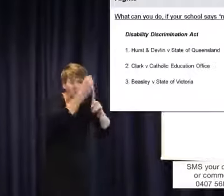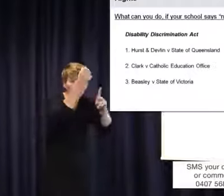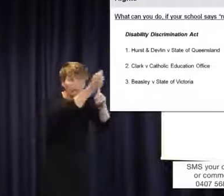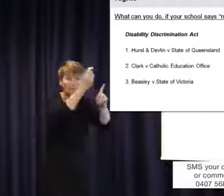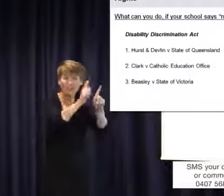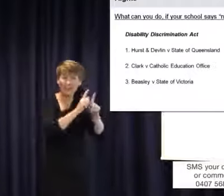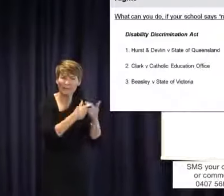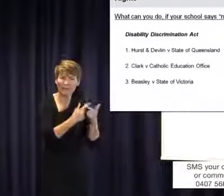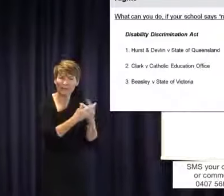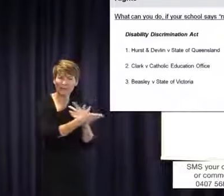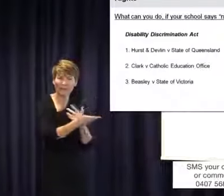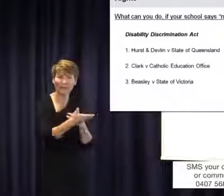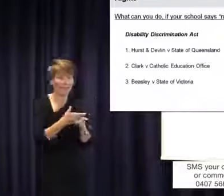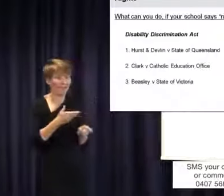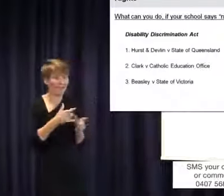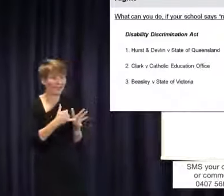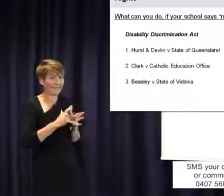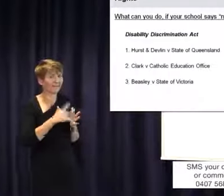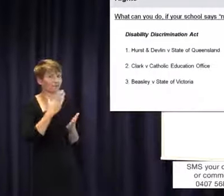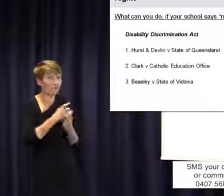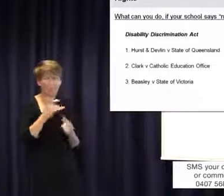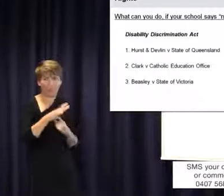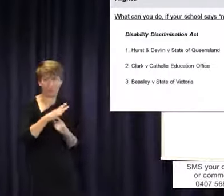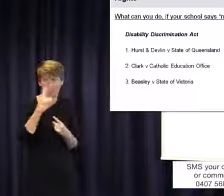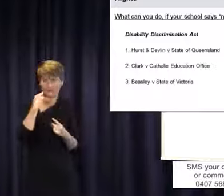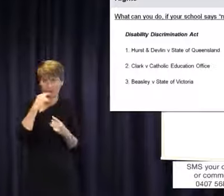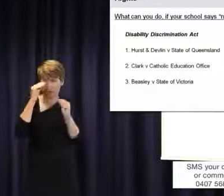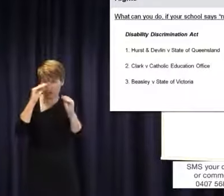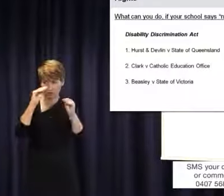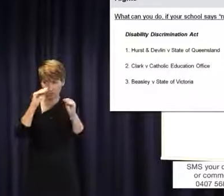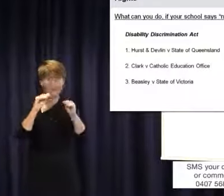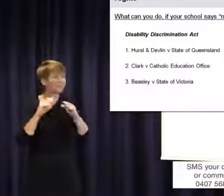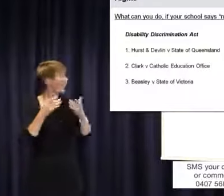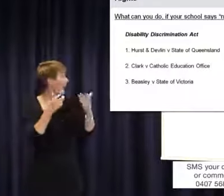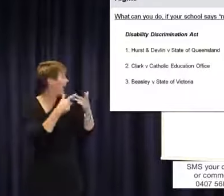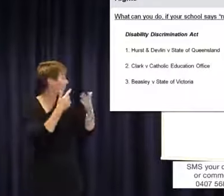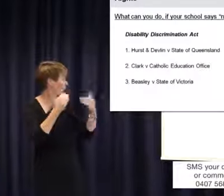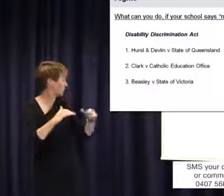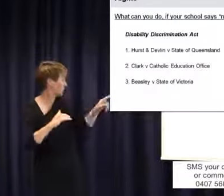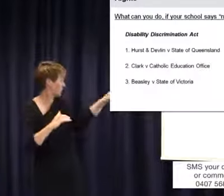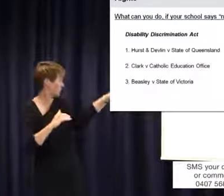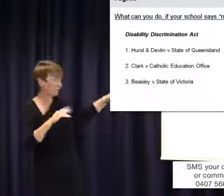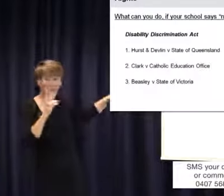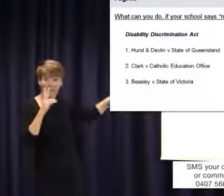in terms of deaf education. Then there was Clarke, which I mentioned before. The school